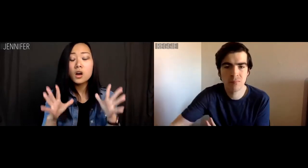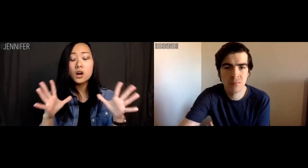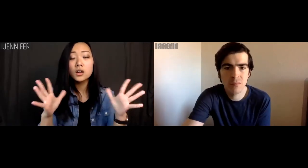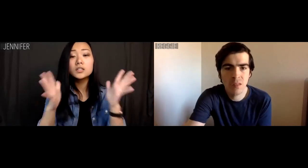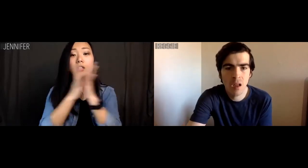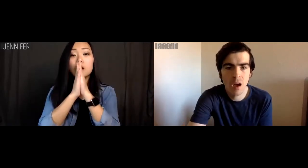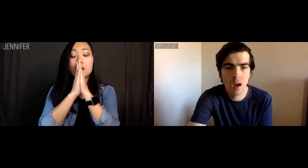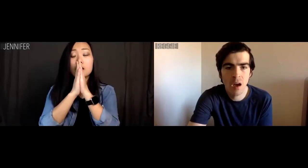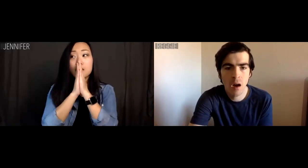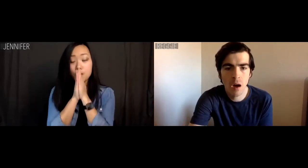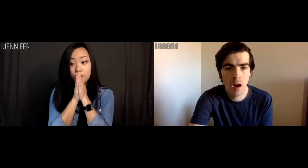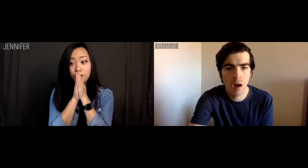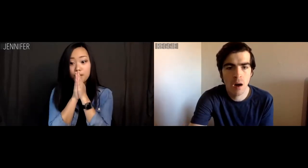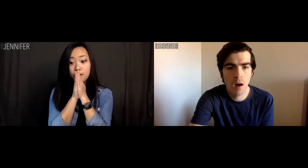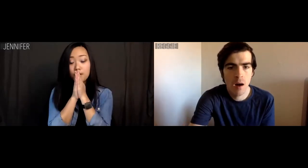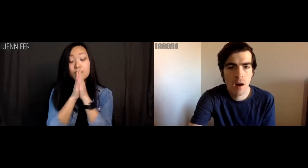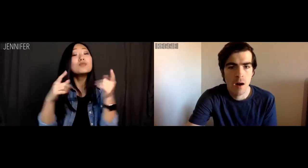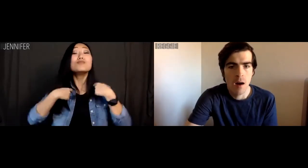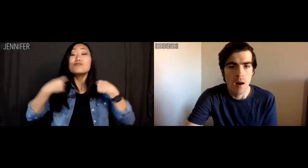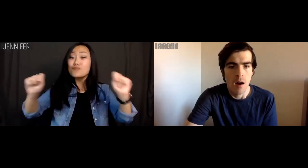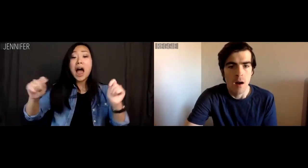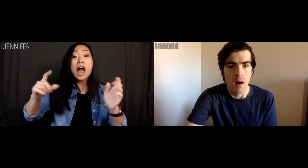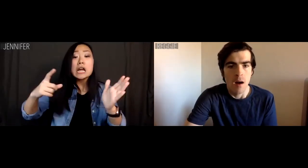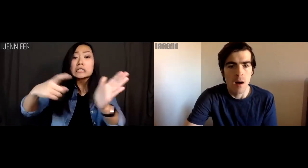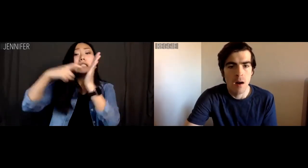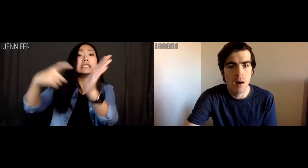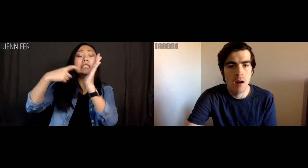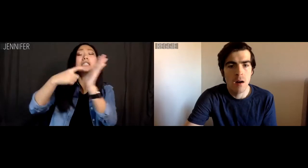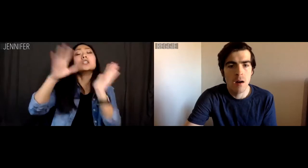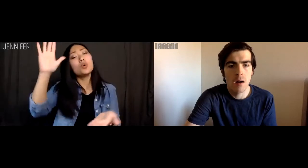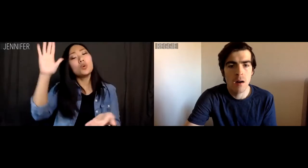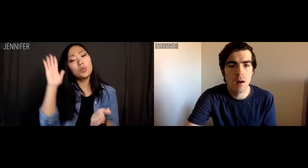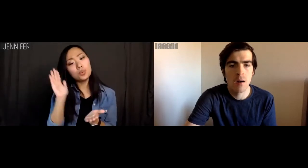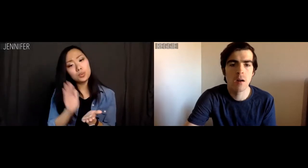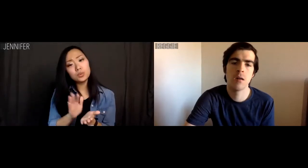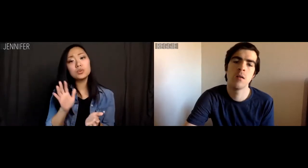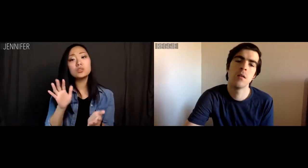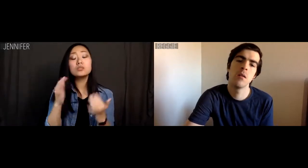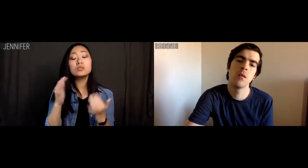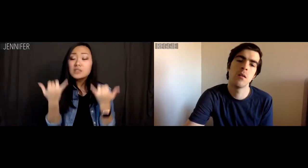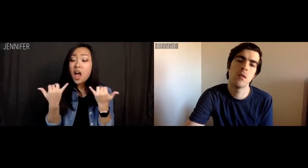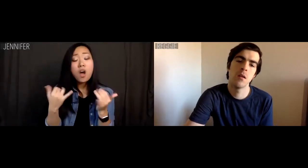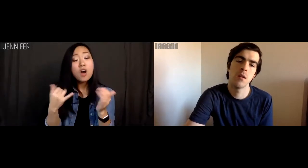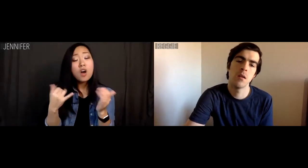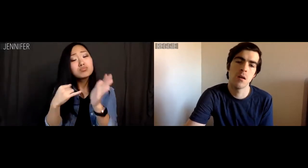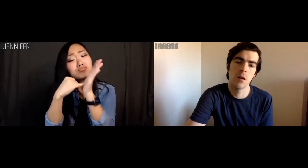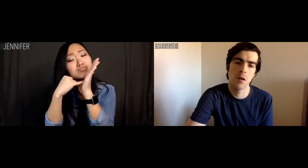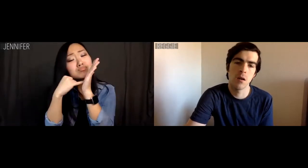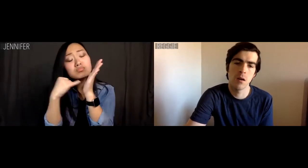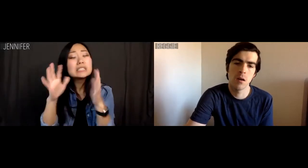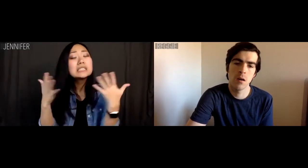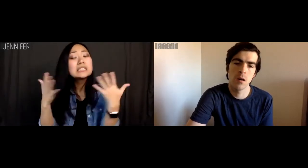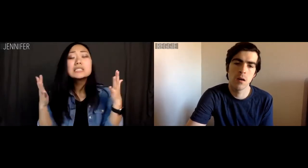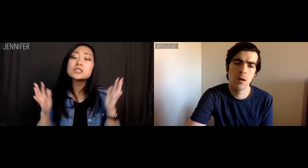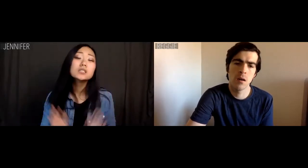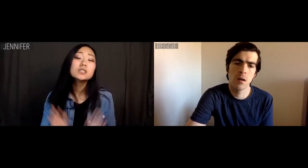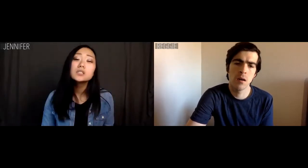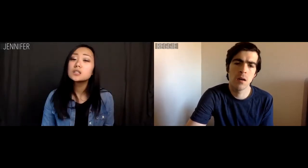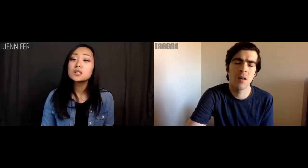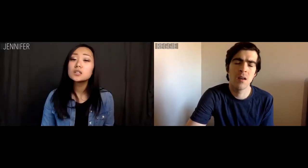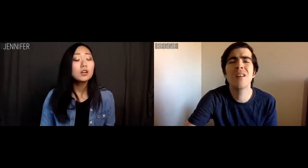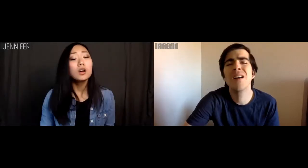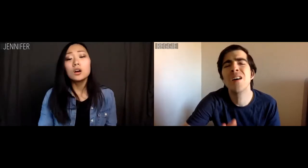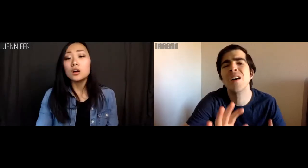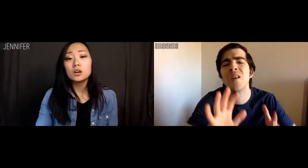Jennifer: I just, -- Reggie I'm trying to be less demanding here... but it feels like there’s literally nothing less to demand.